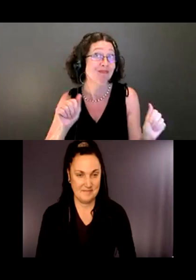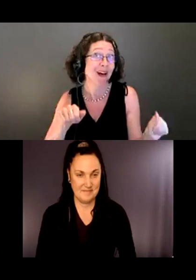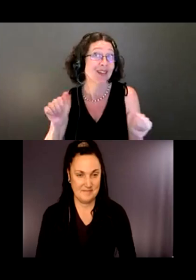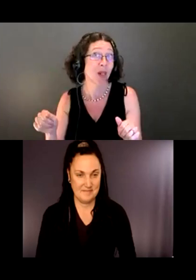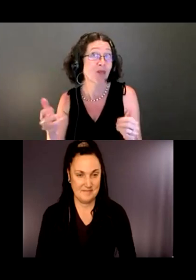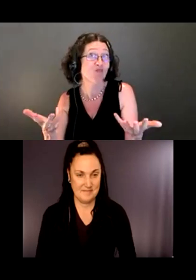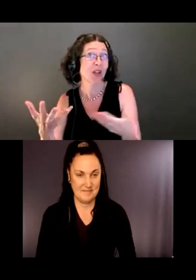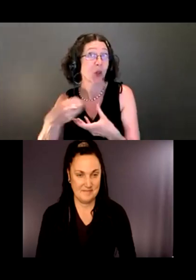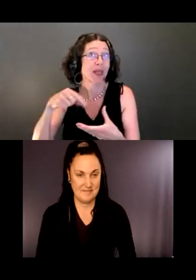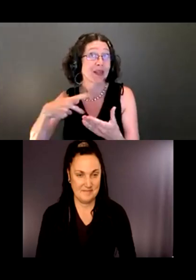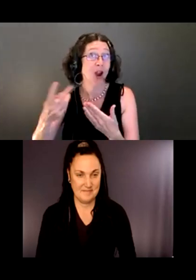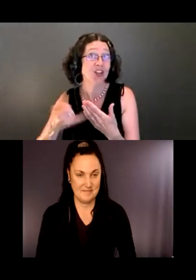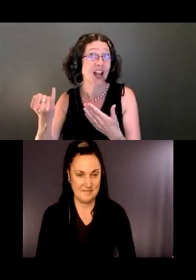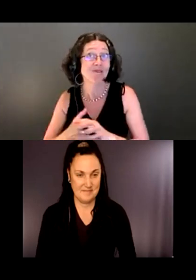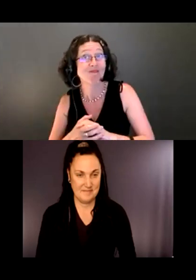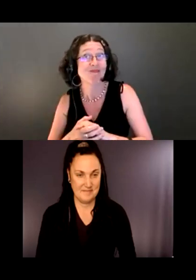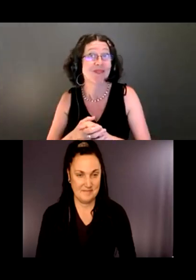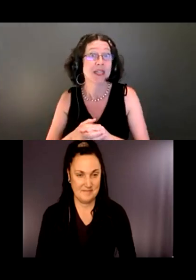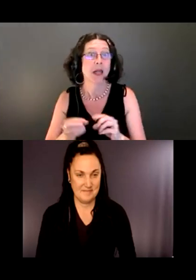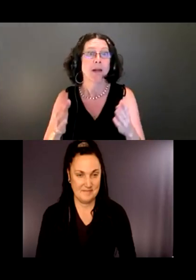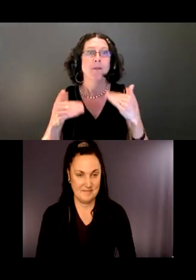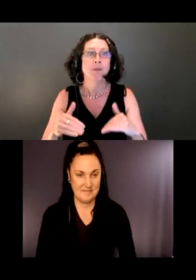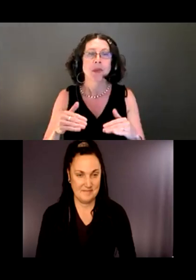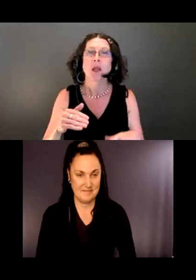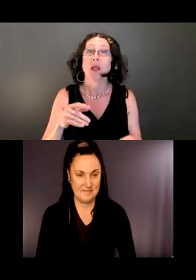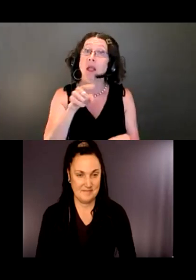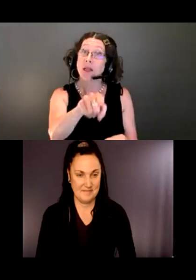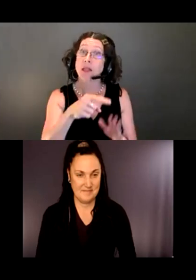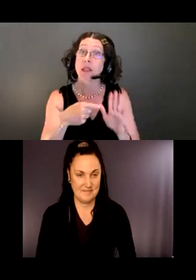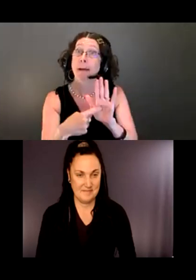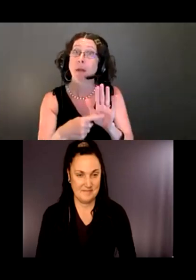This is an example of something we'll really need to know if people want to see.